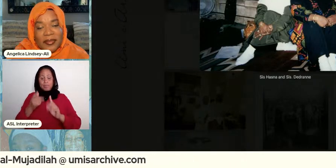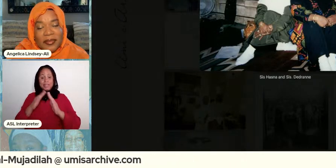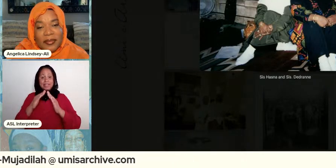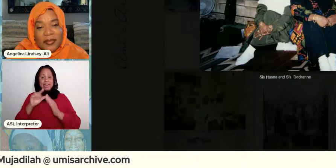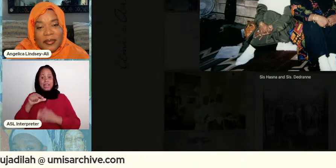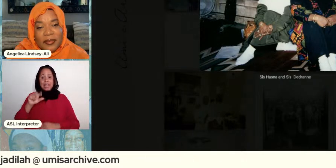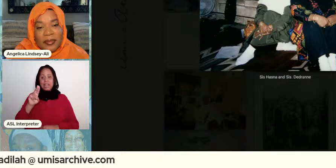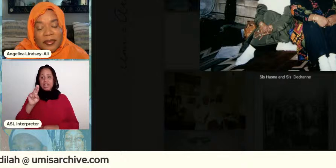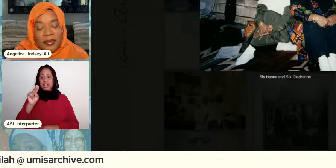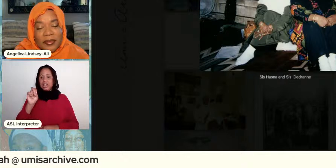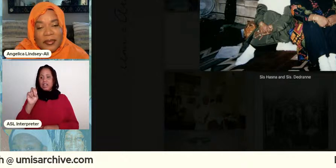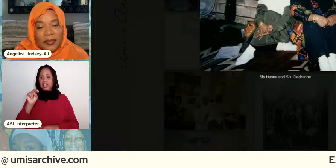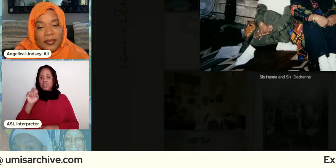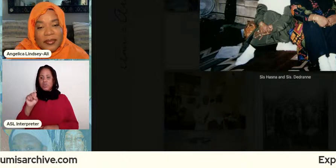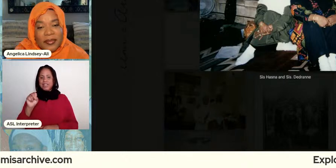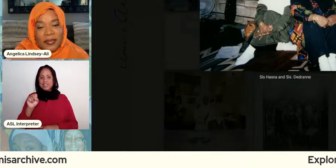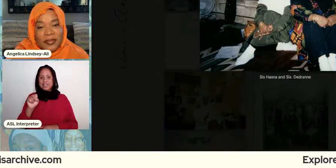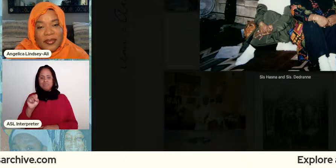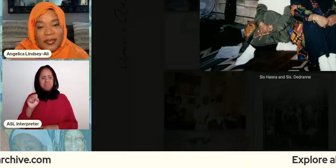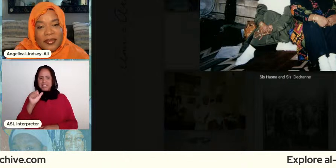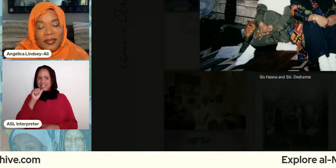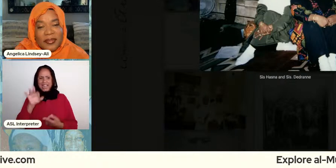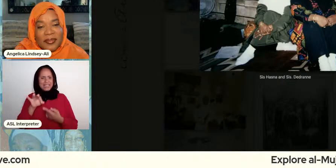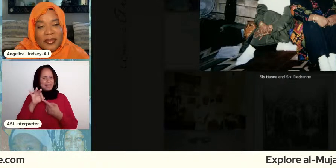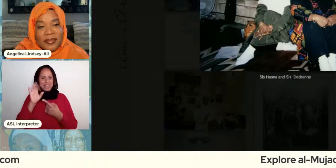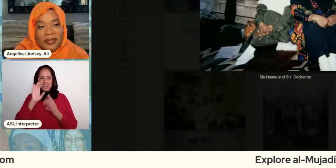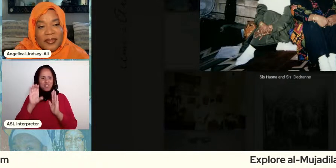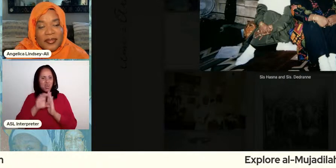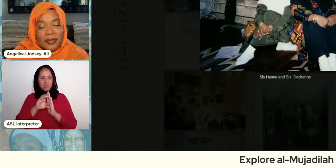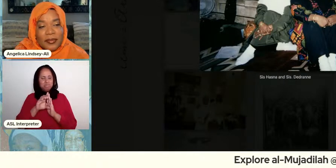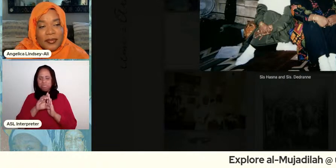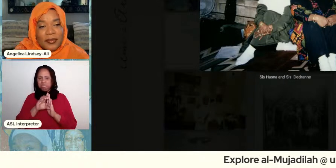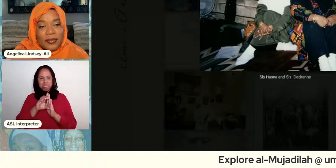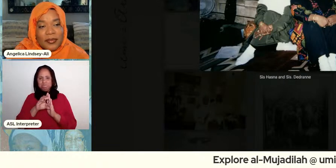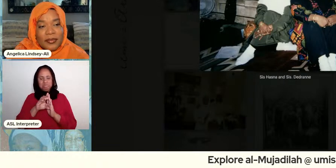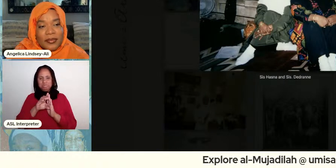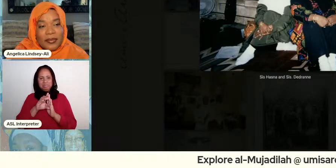nothing special about this photo and the like you know it wasn't like there was a i don't know they